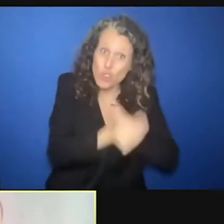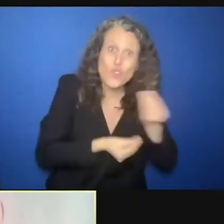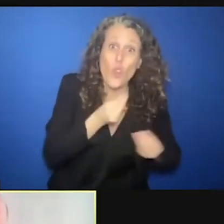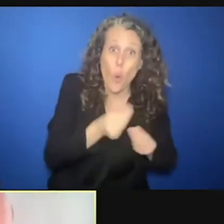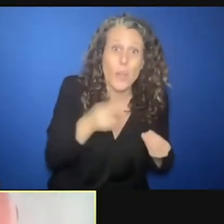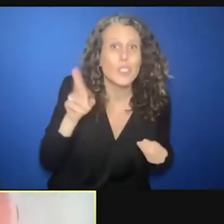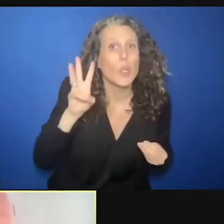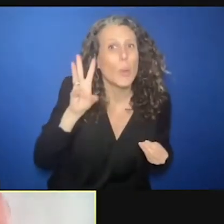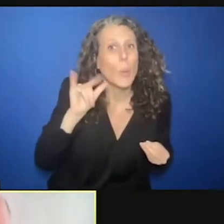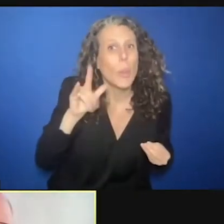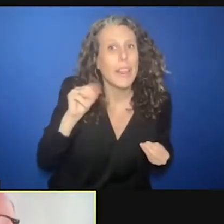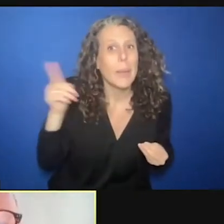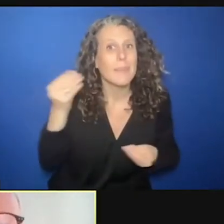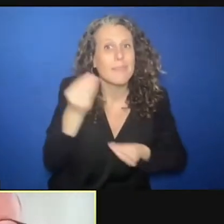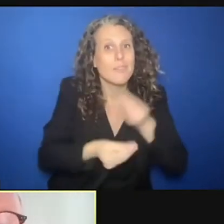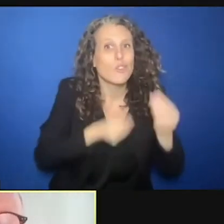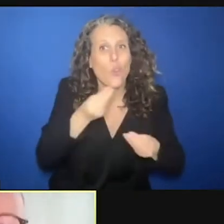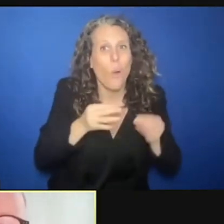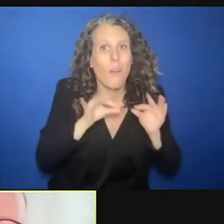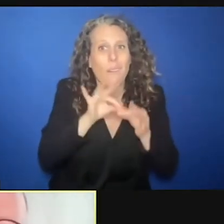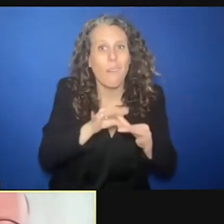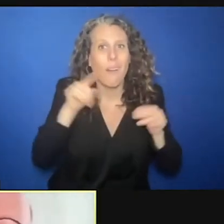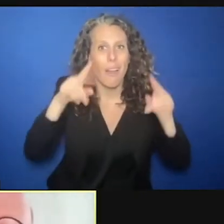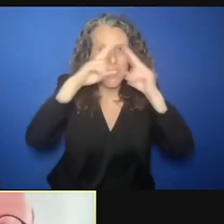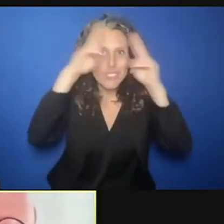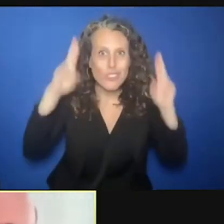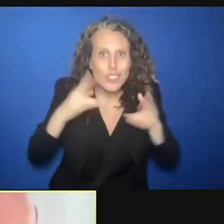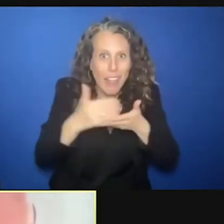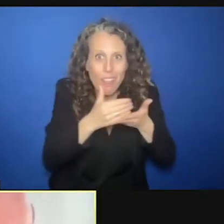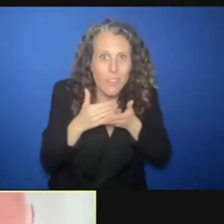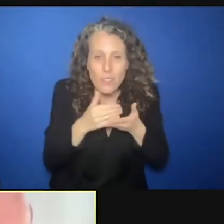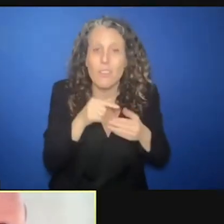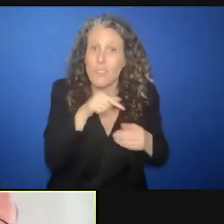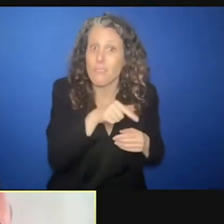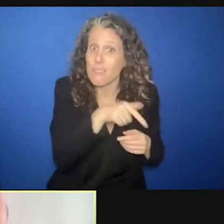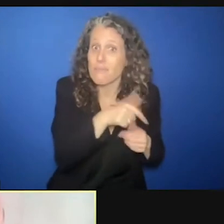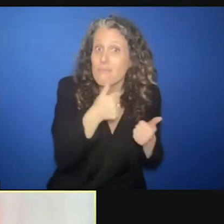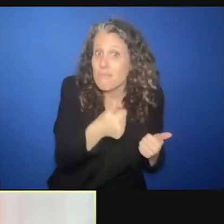about the shelter that is a way to protection, that this contributes protection. That's why